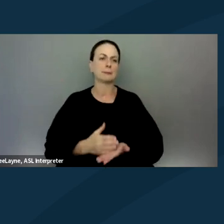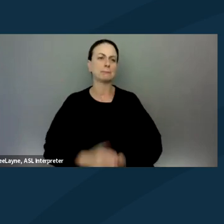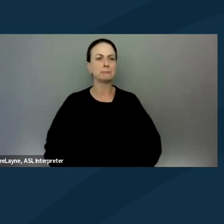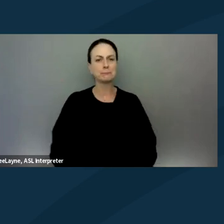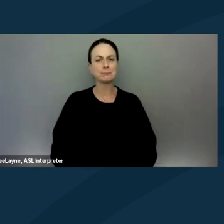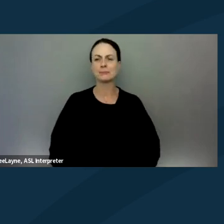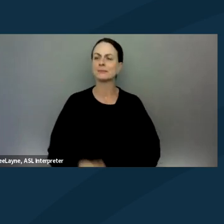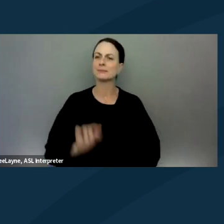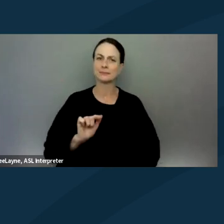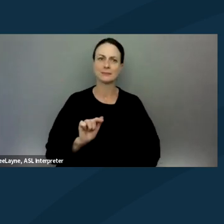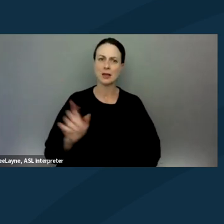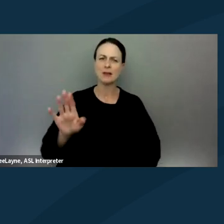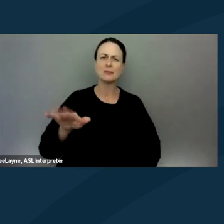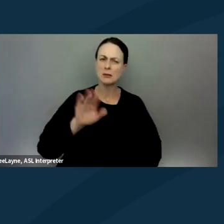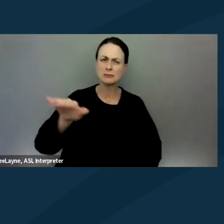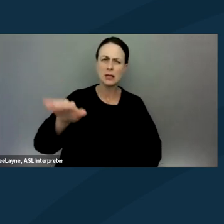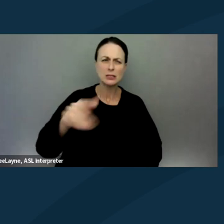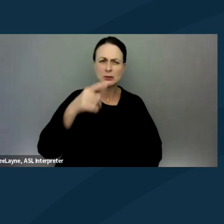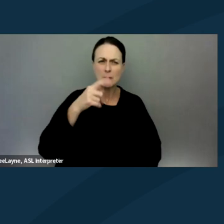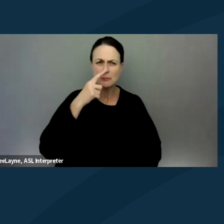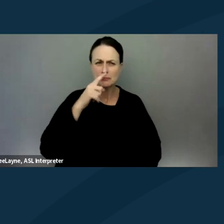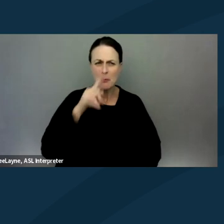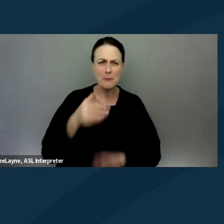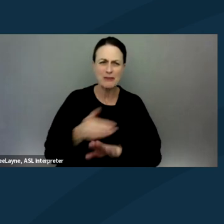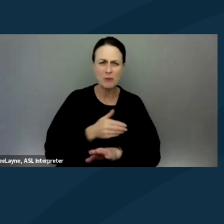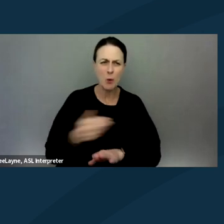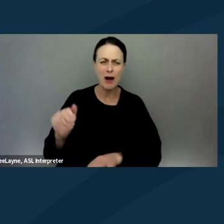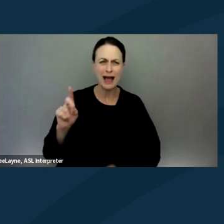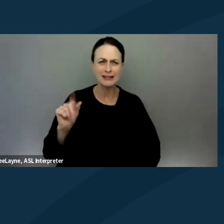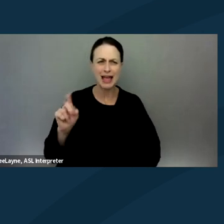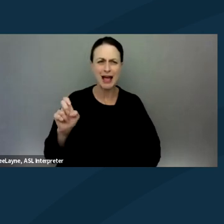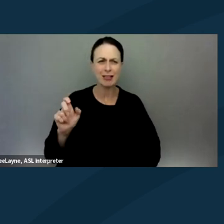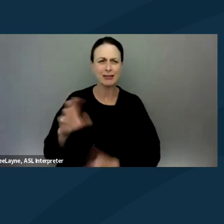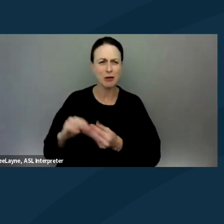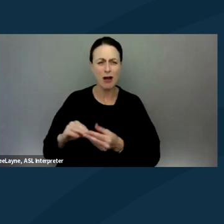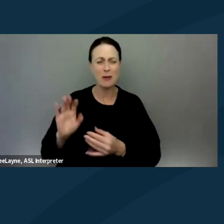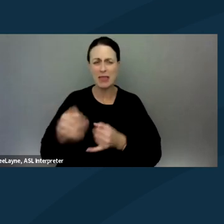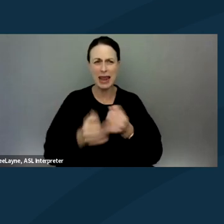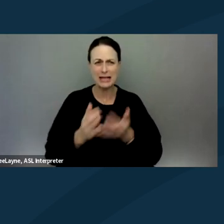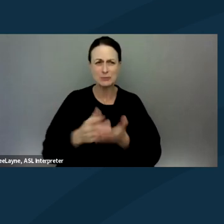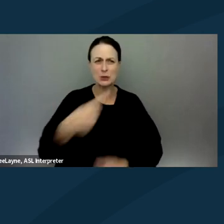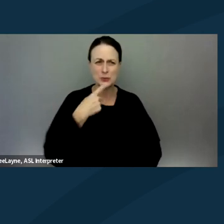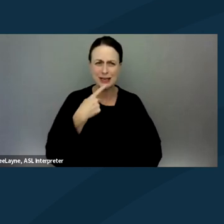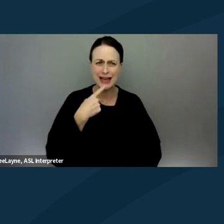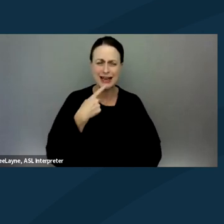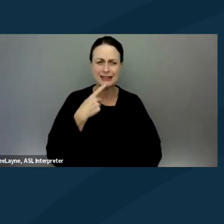Yeah. Really quickly... Sorry, Adele, before you hop in here, I think it's really important to note that that last piece that you said about making protests accessible